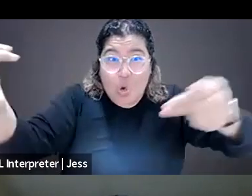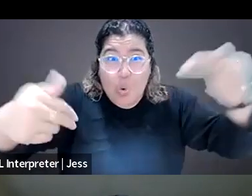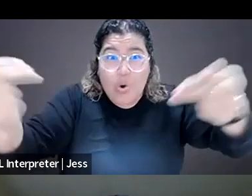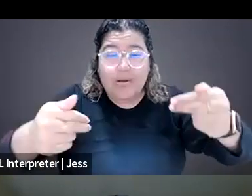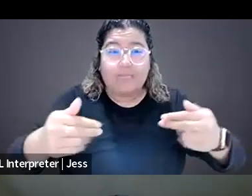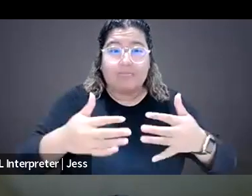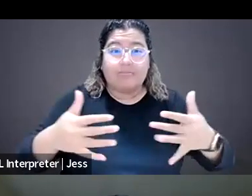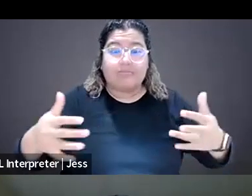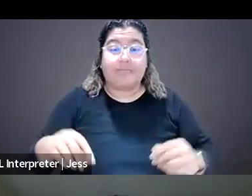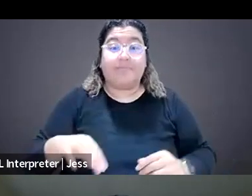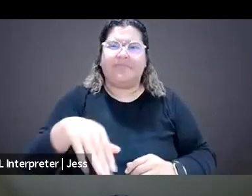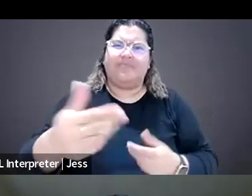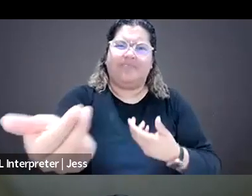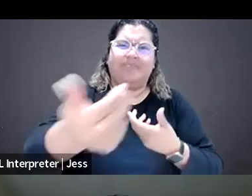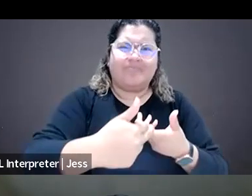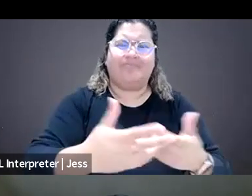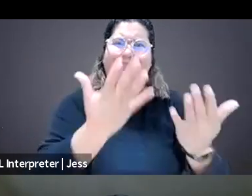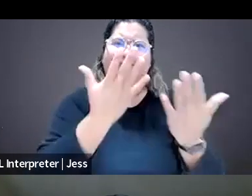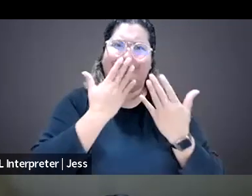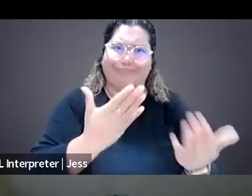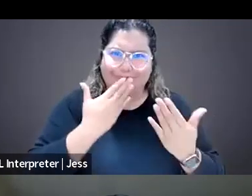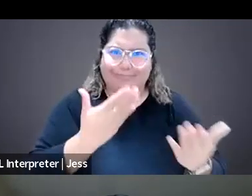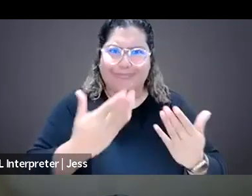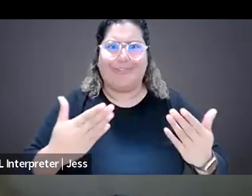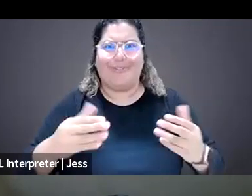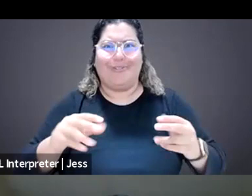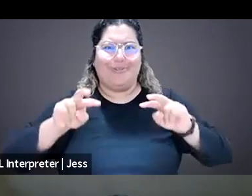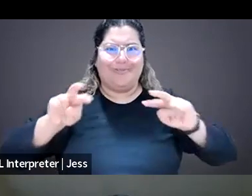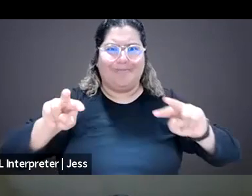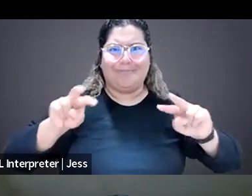But thank you so much to everyone for joining us today. We're super, super excited, excited for this conversation,